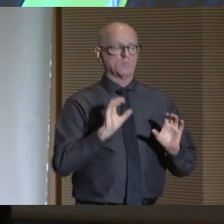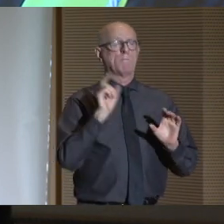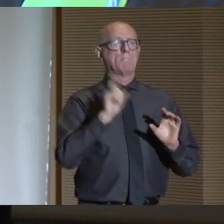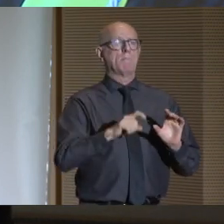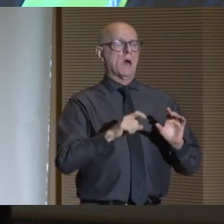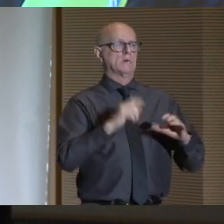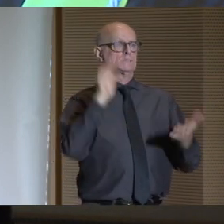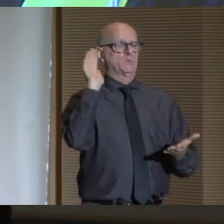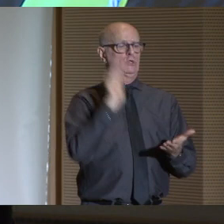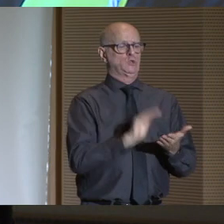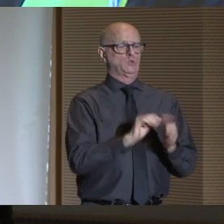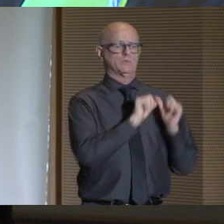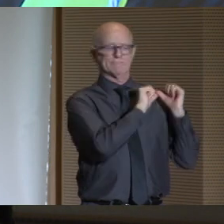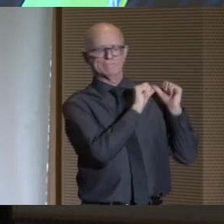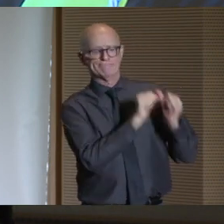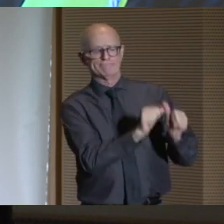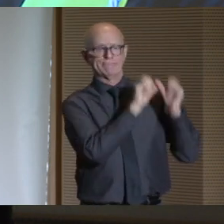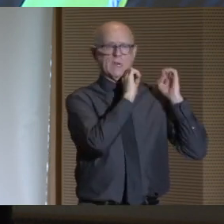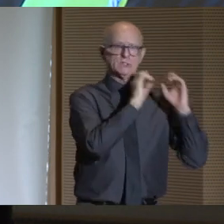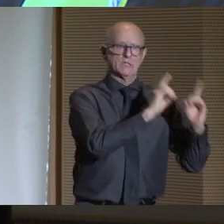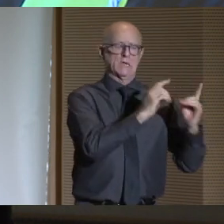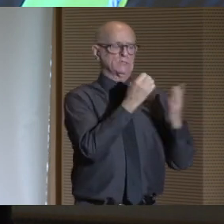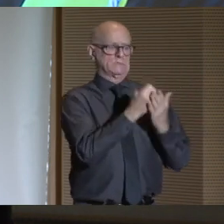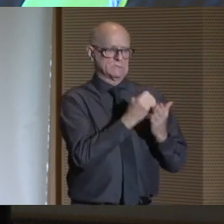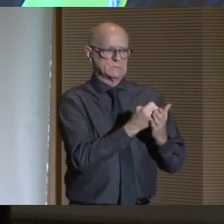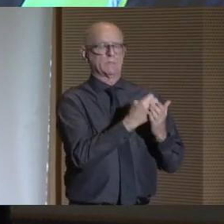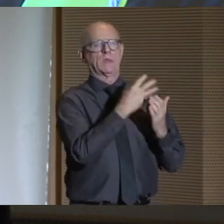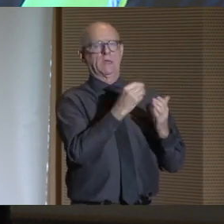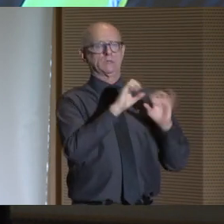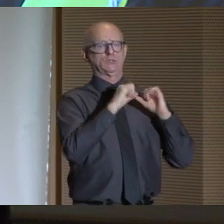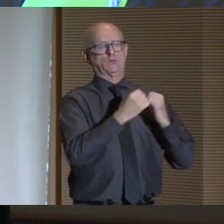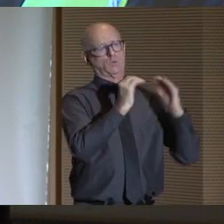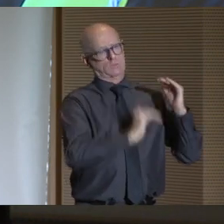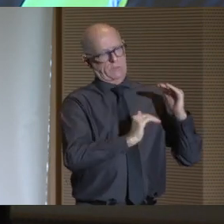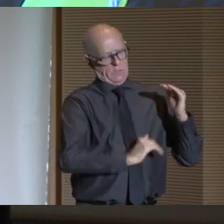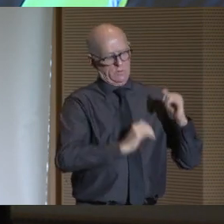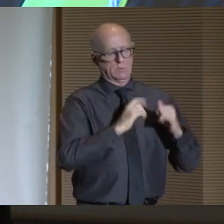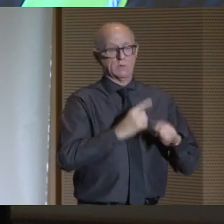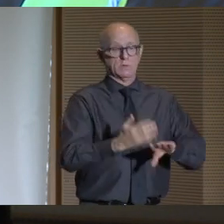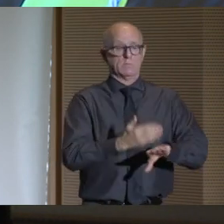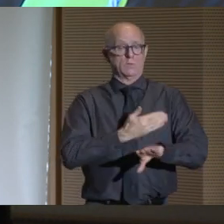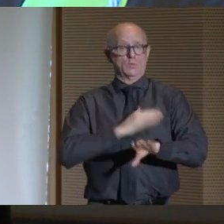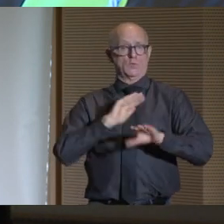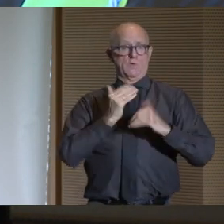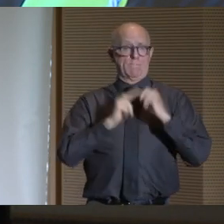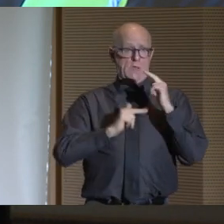long-standing educational, economic, and social inequities.